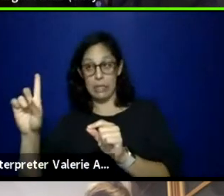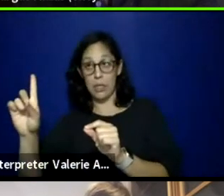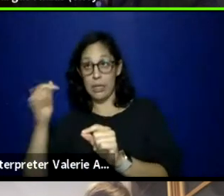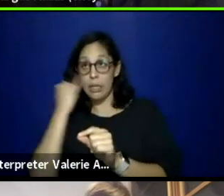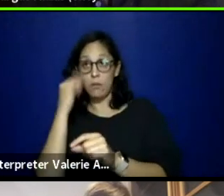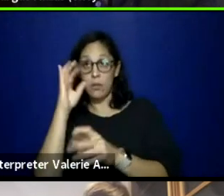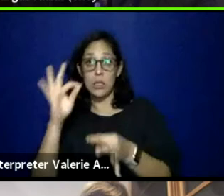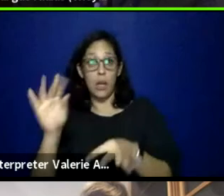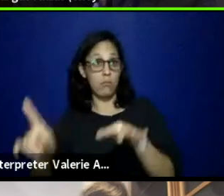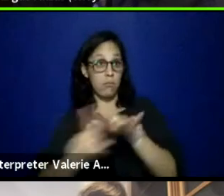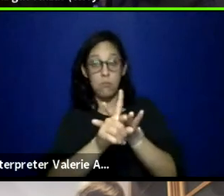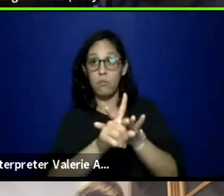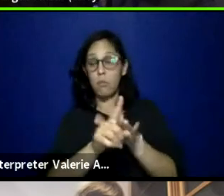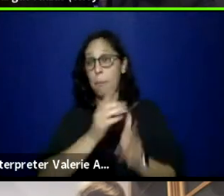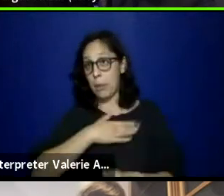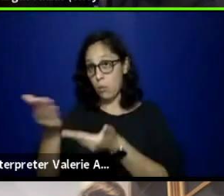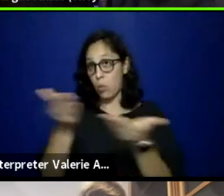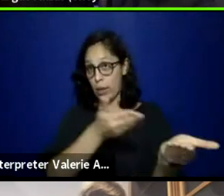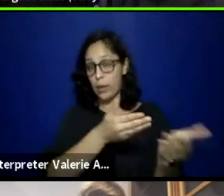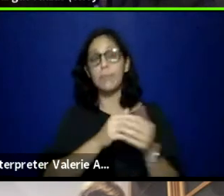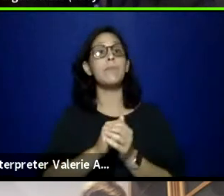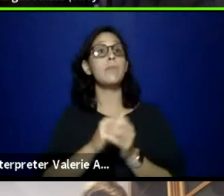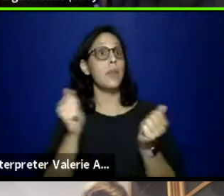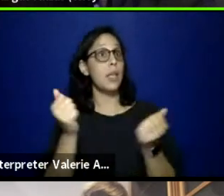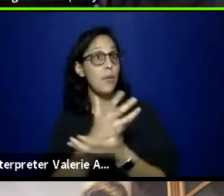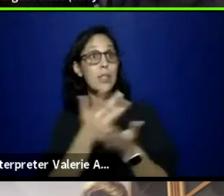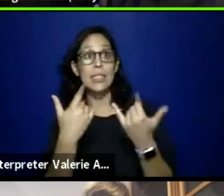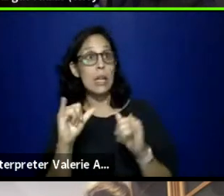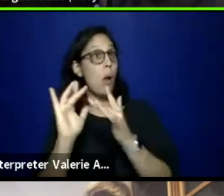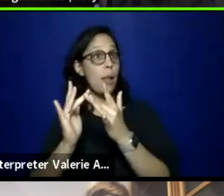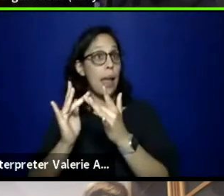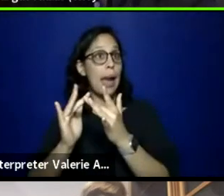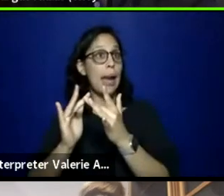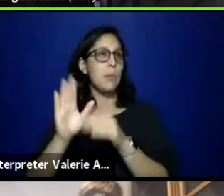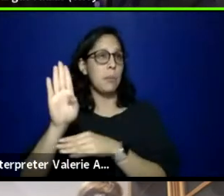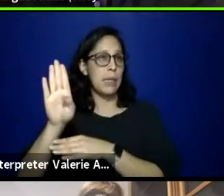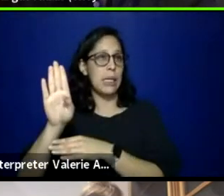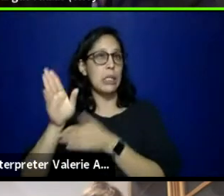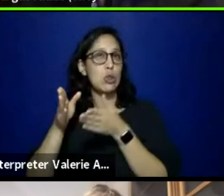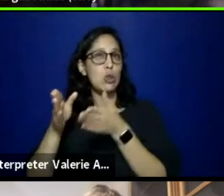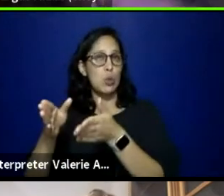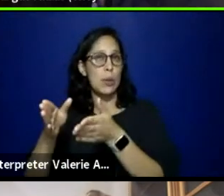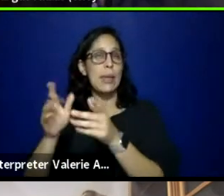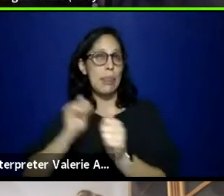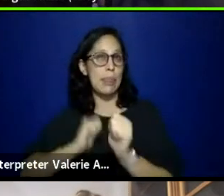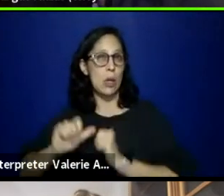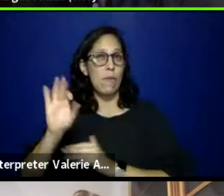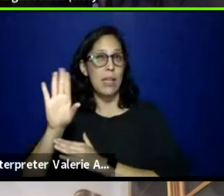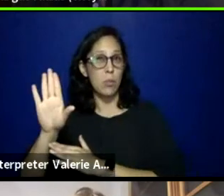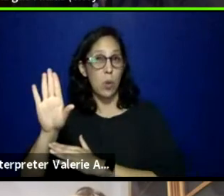Everything is still online on B Street Theatre's Facebook page. So if you wanna stream anything that we have,